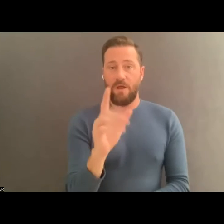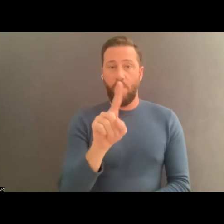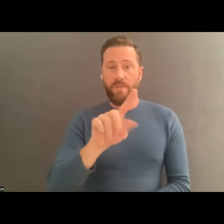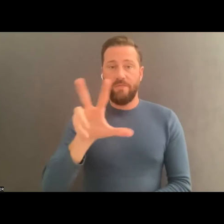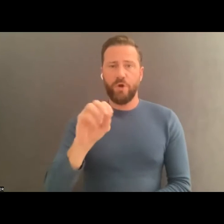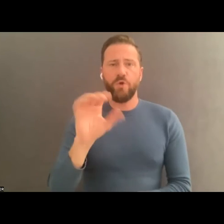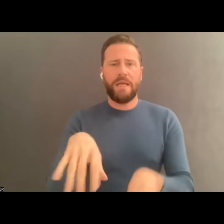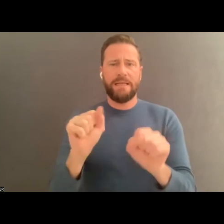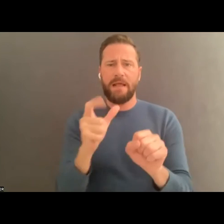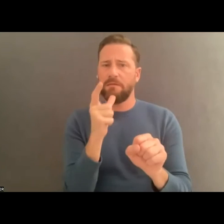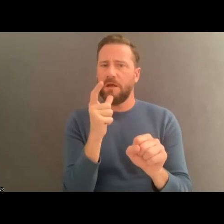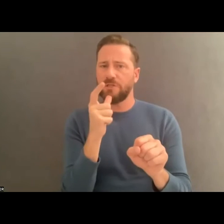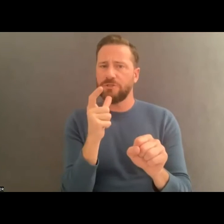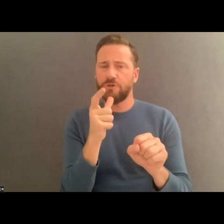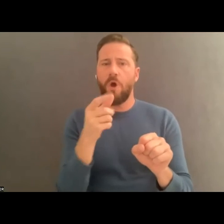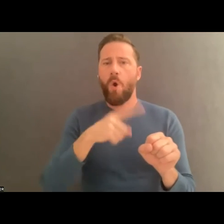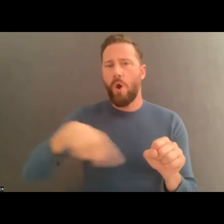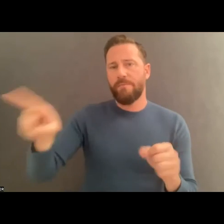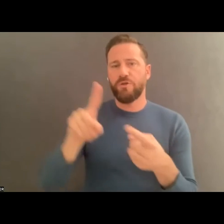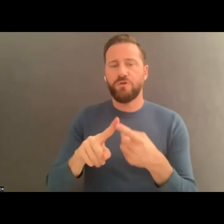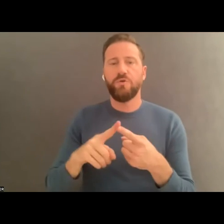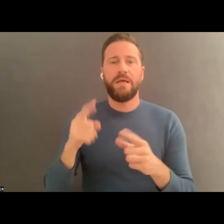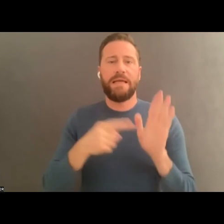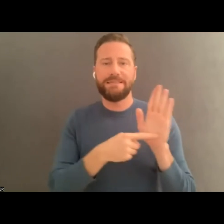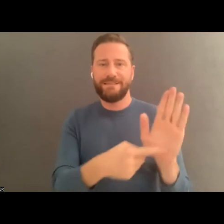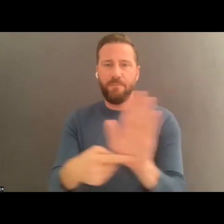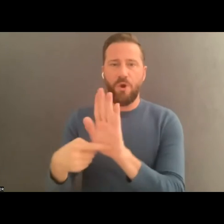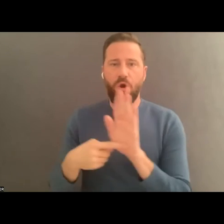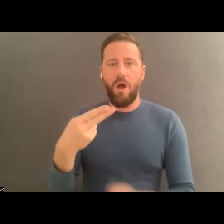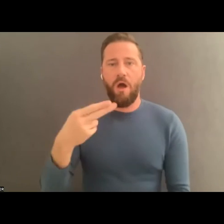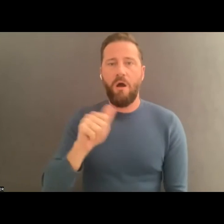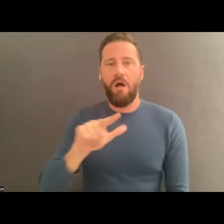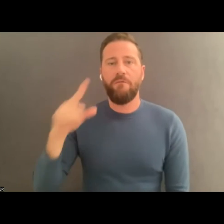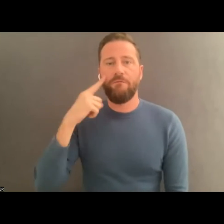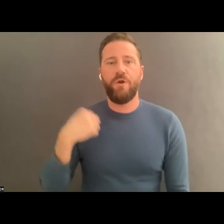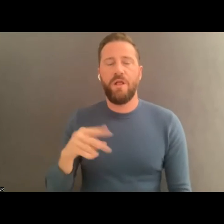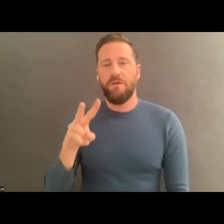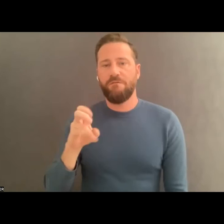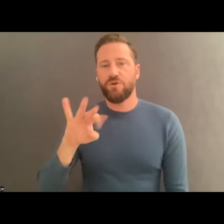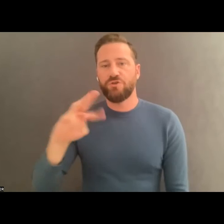head over to the exhibitor hall for the virtual expo showcase. Tonight's program include